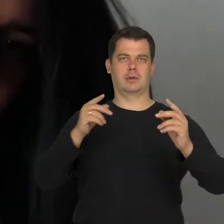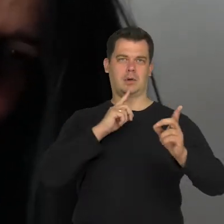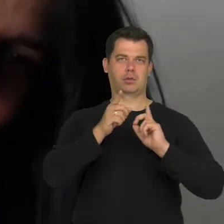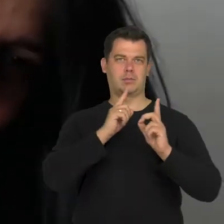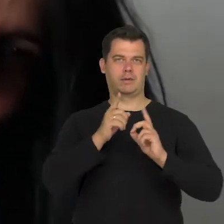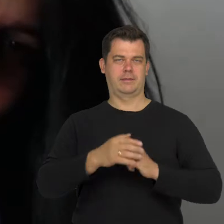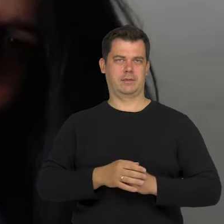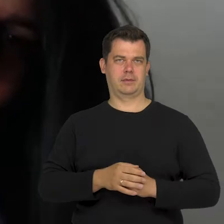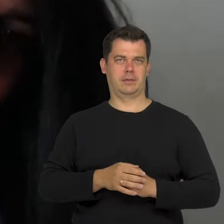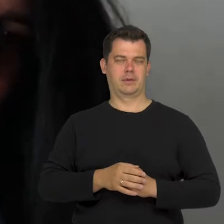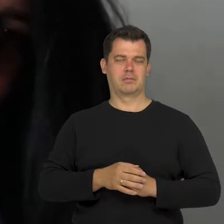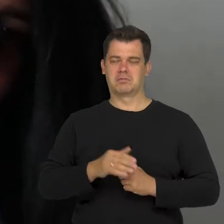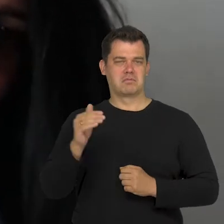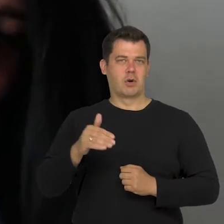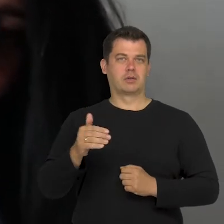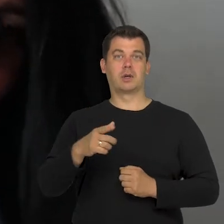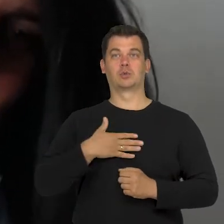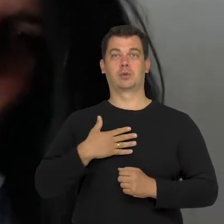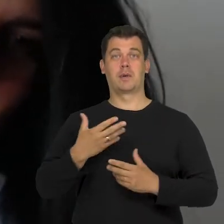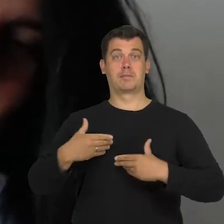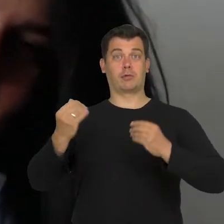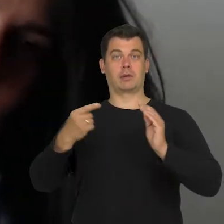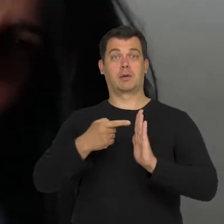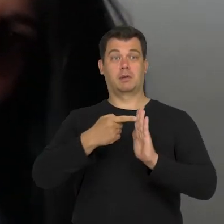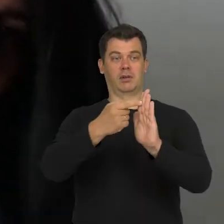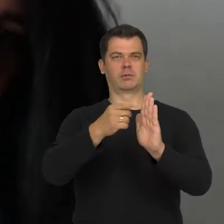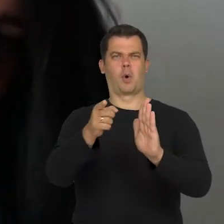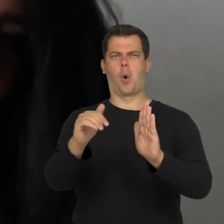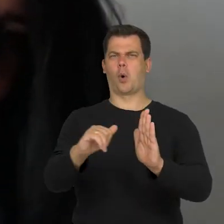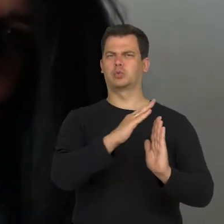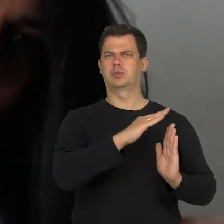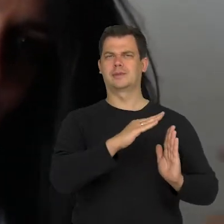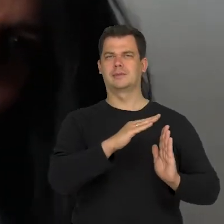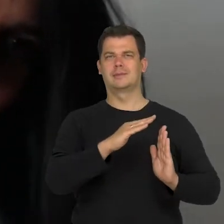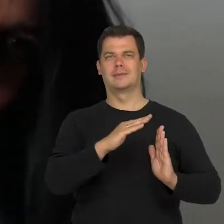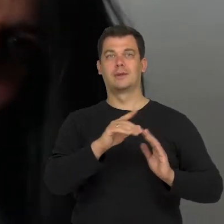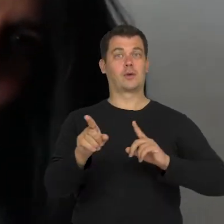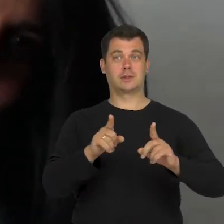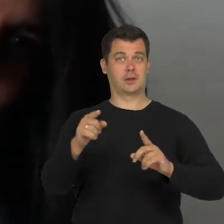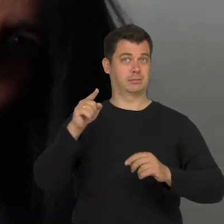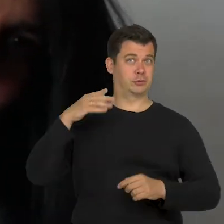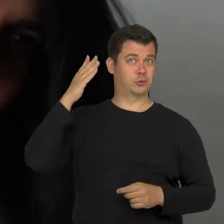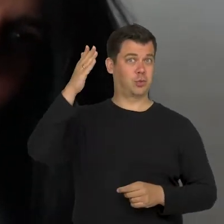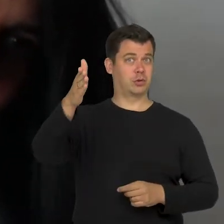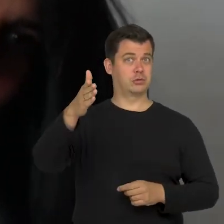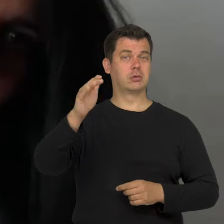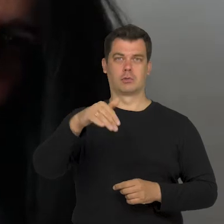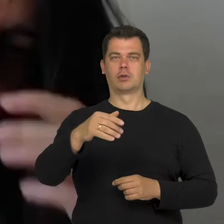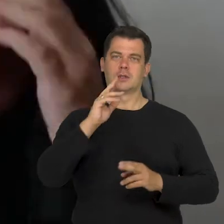It can even start with rejection which doesn't mean, that the person which rejects me will not come back to that image later.